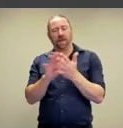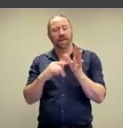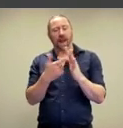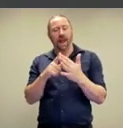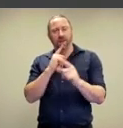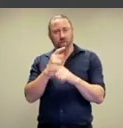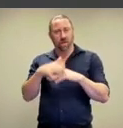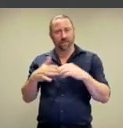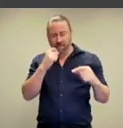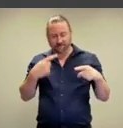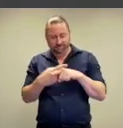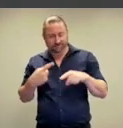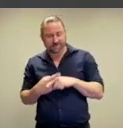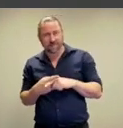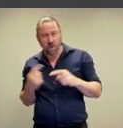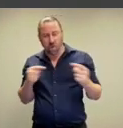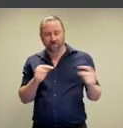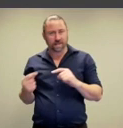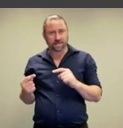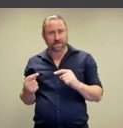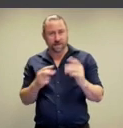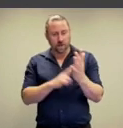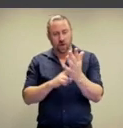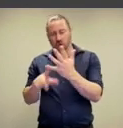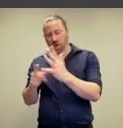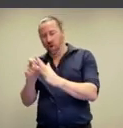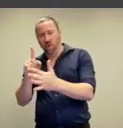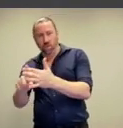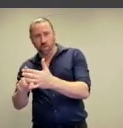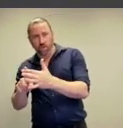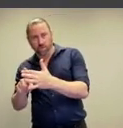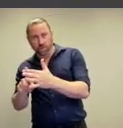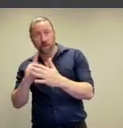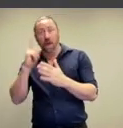out by Kenneth Clark, it kind of reinforces the painting of